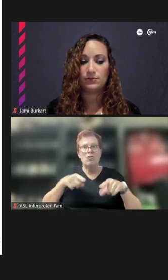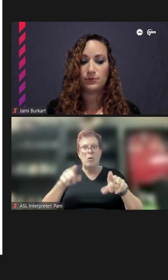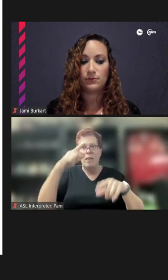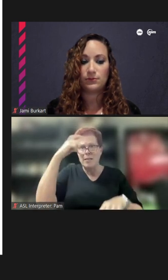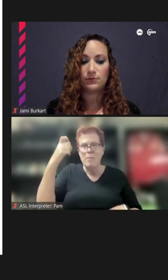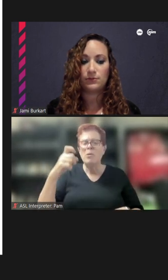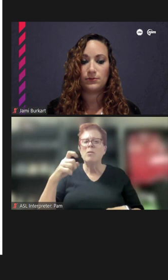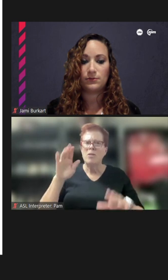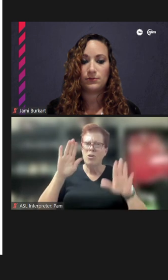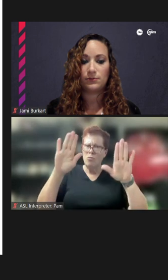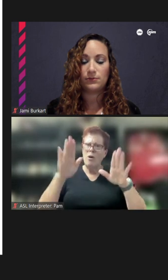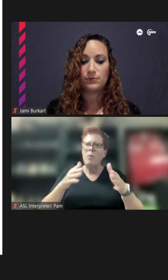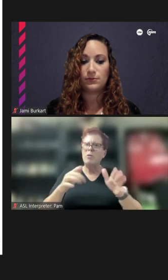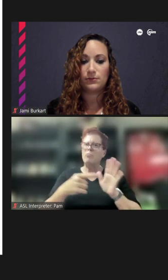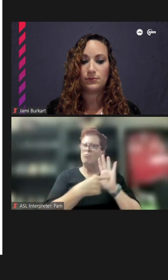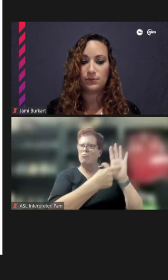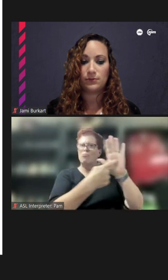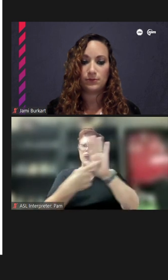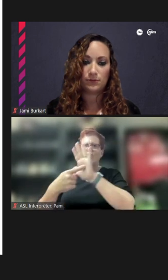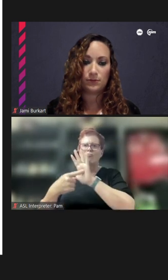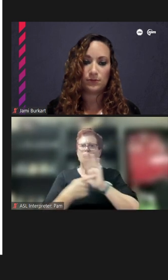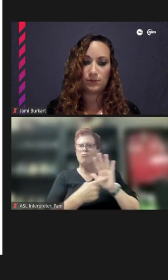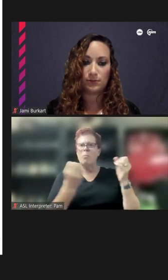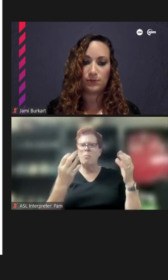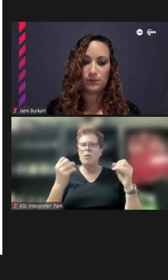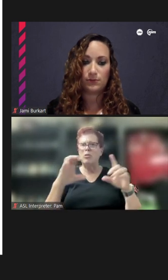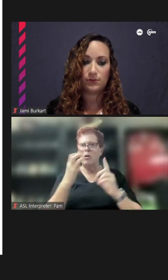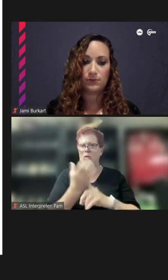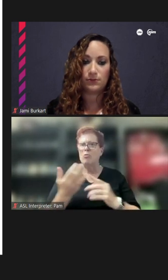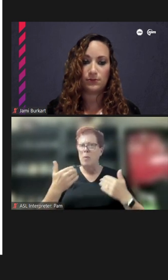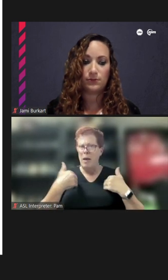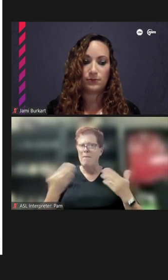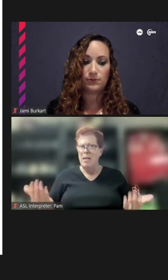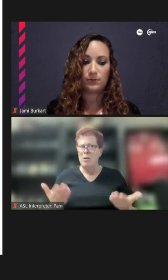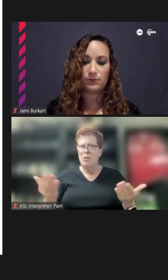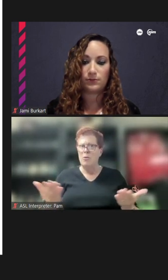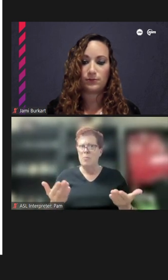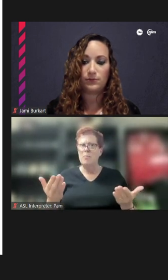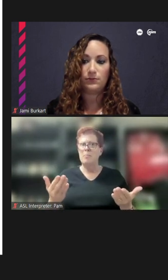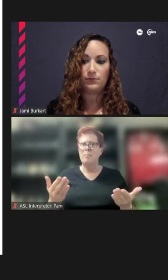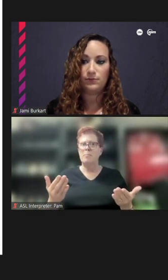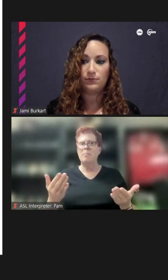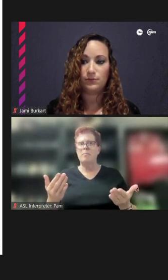showcase kind of this multiculturalism that we have here in this neighborhood, so